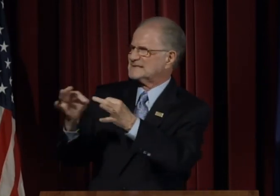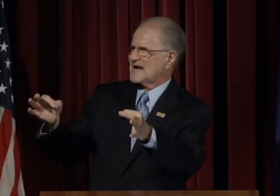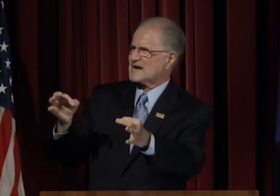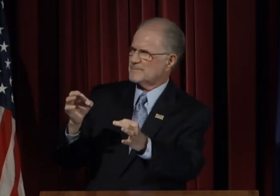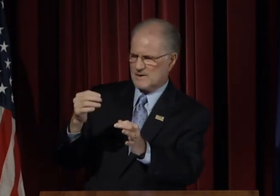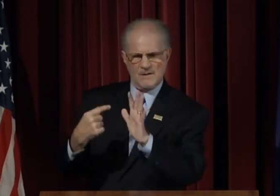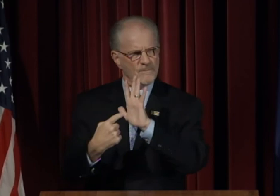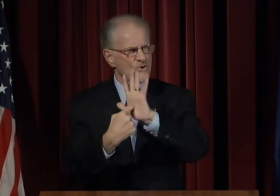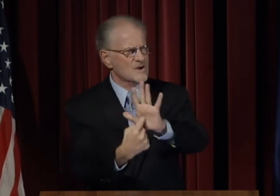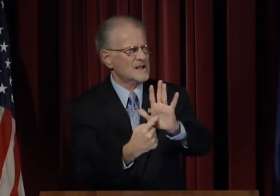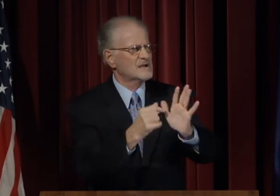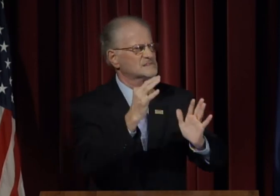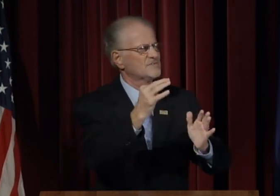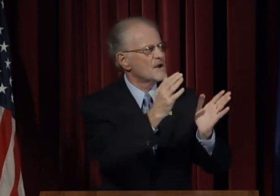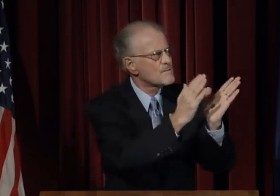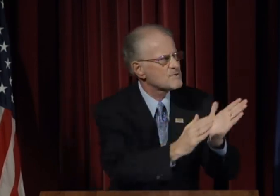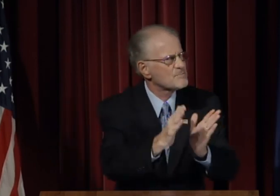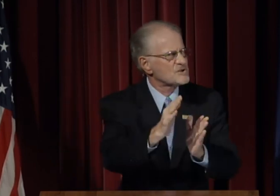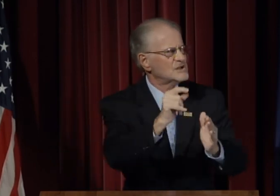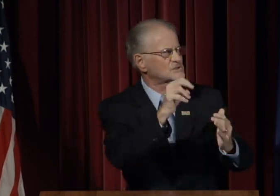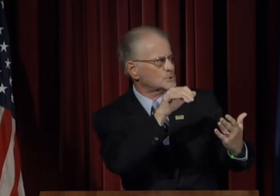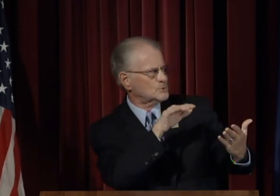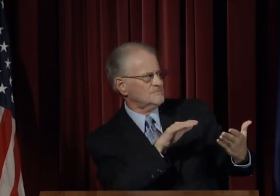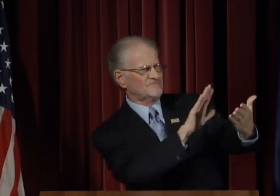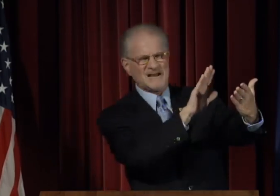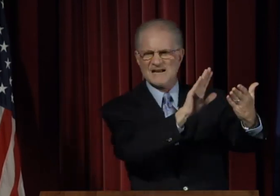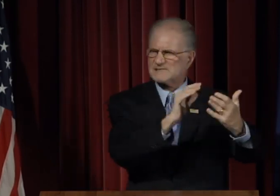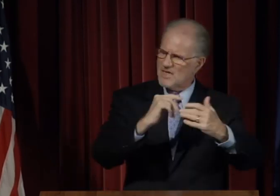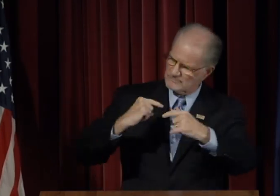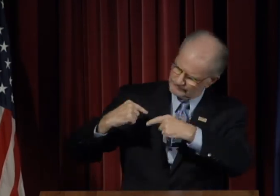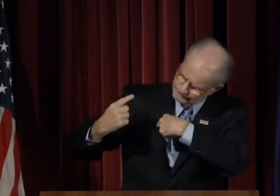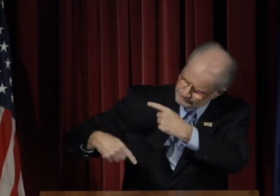Each statement portends the preparation